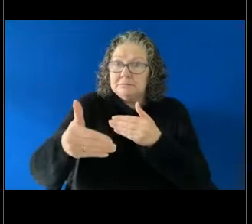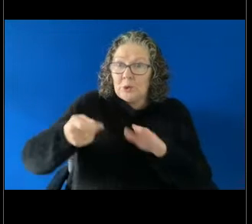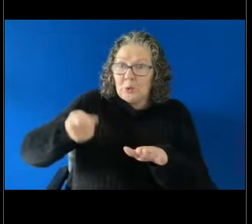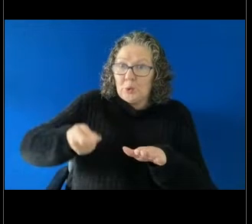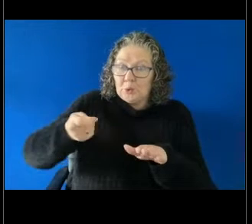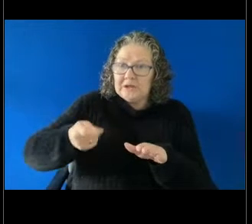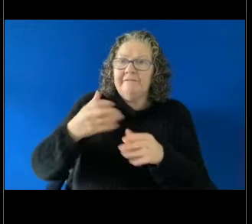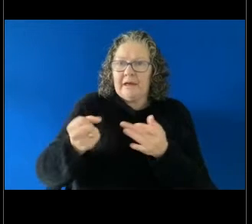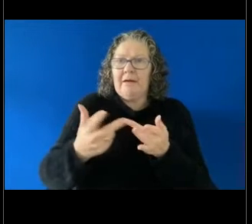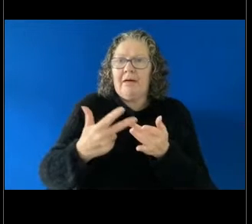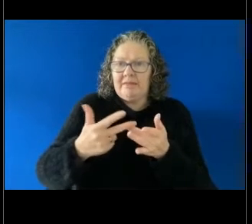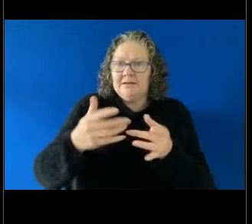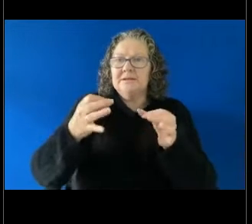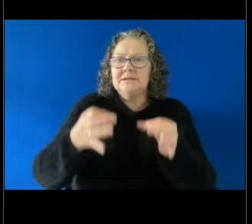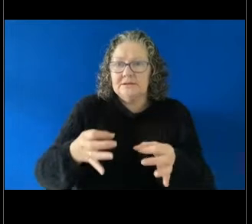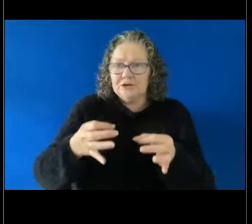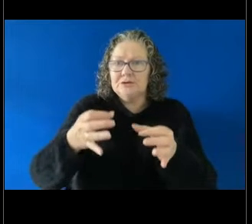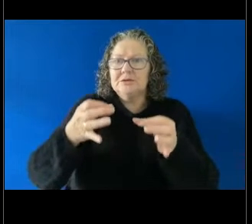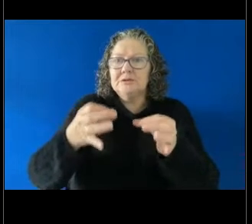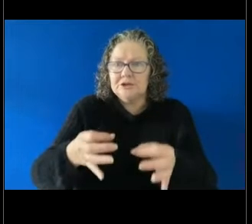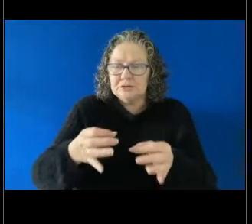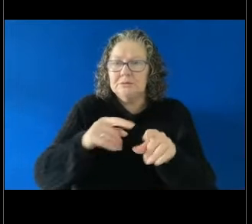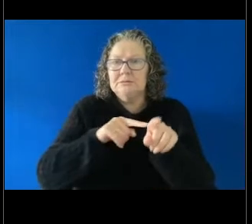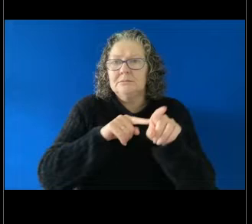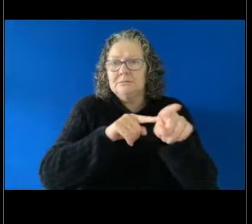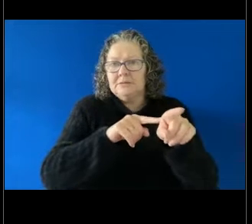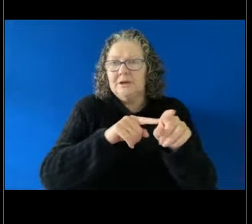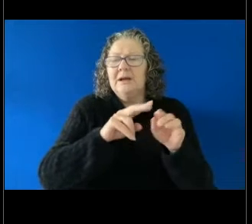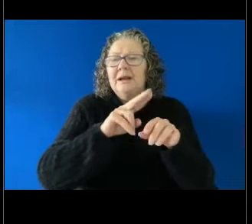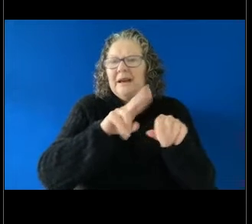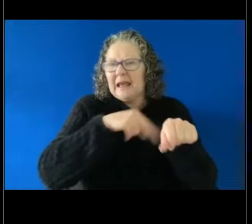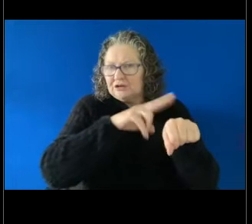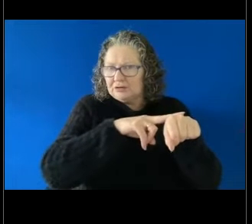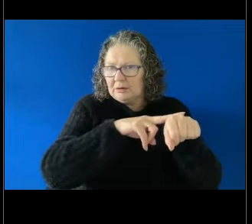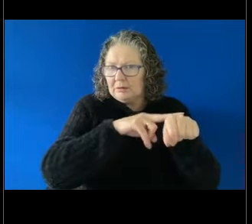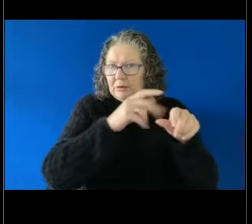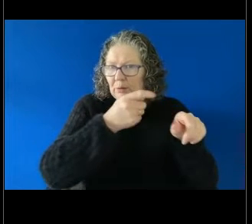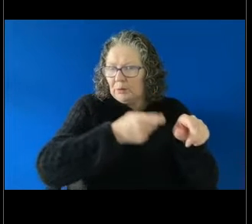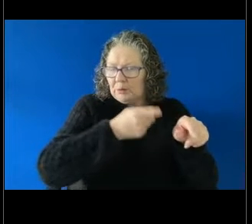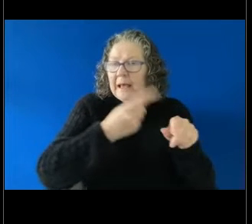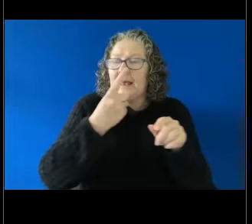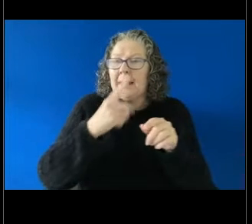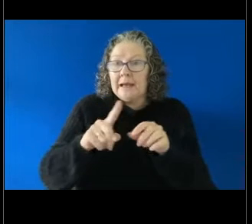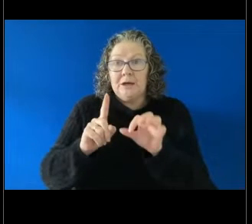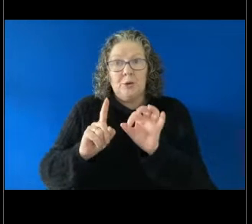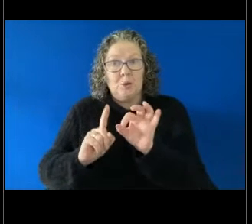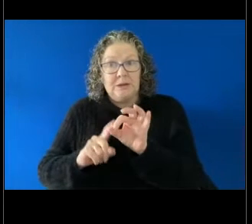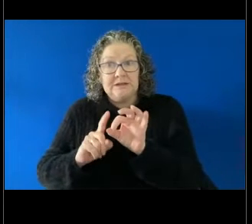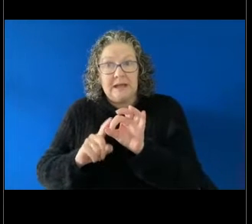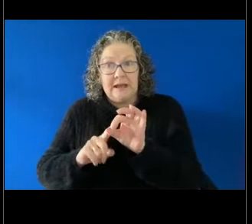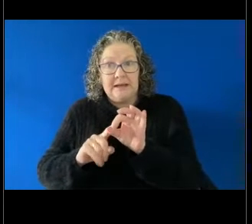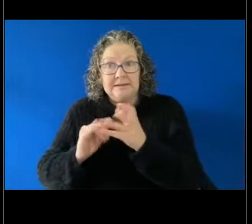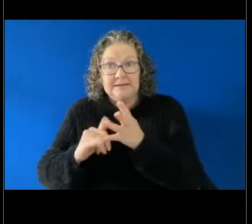determined within the Federal jurisdiction and also in the QLD jurisdiction. In 2019